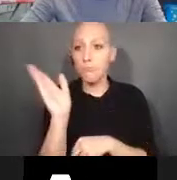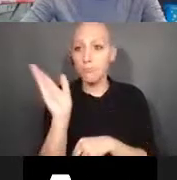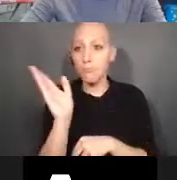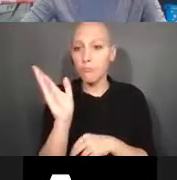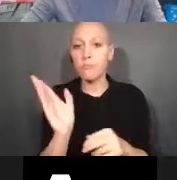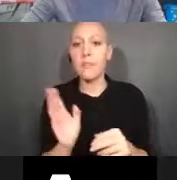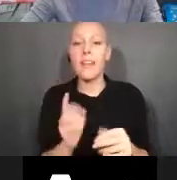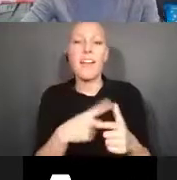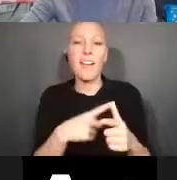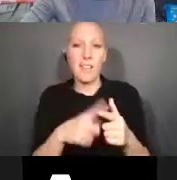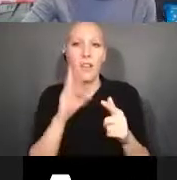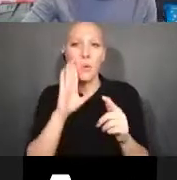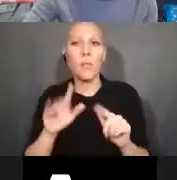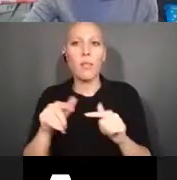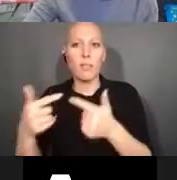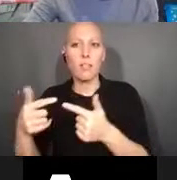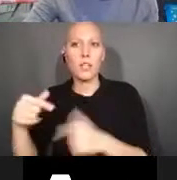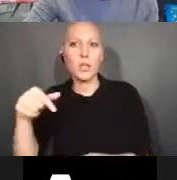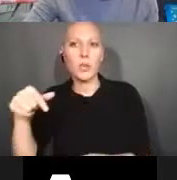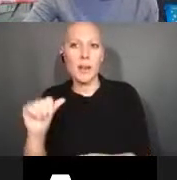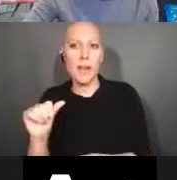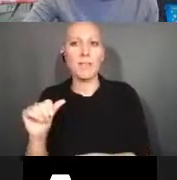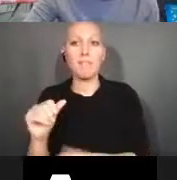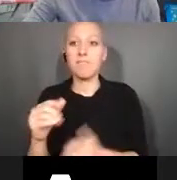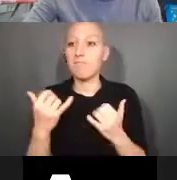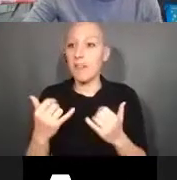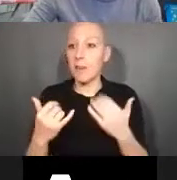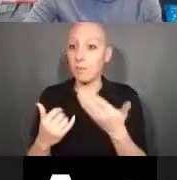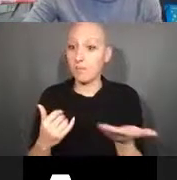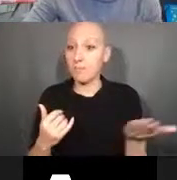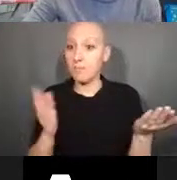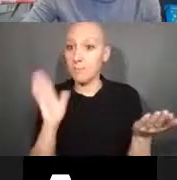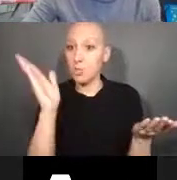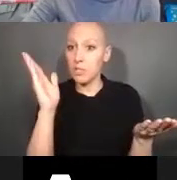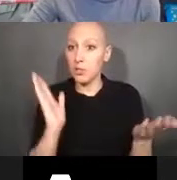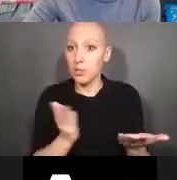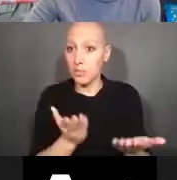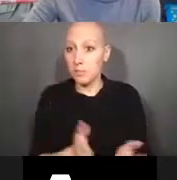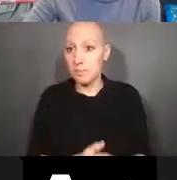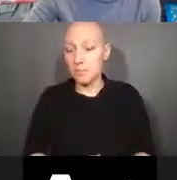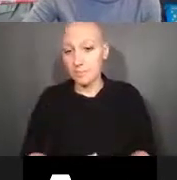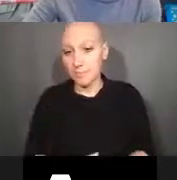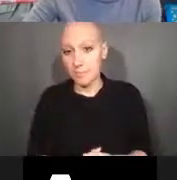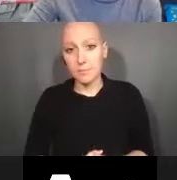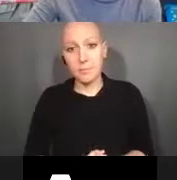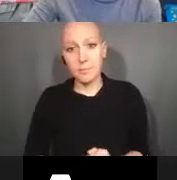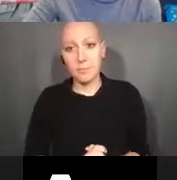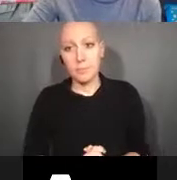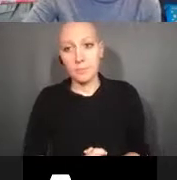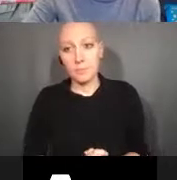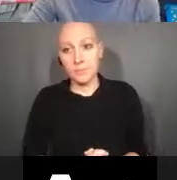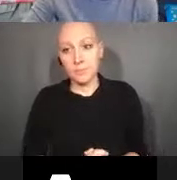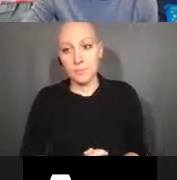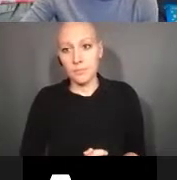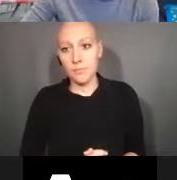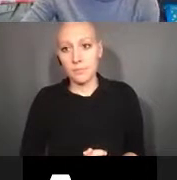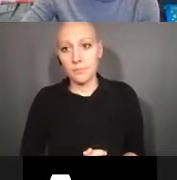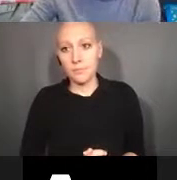Scott and Mary Fran. Don't forget to unmute, Scott.